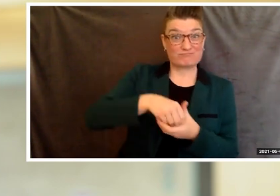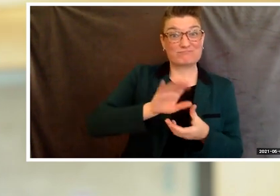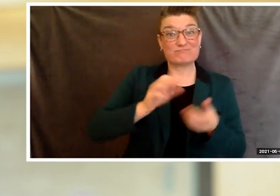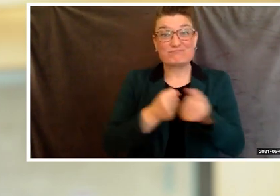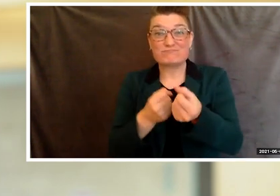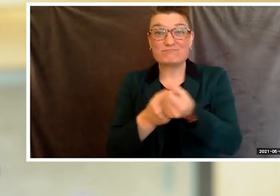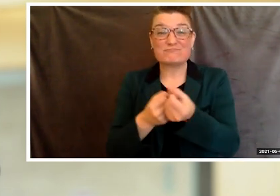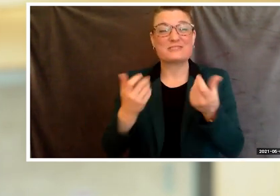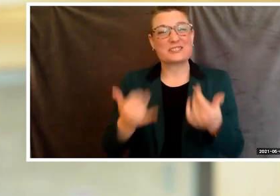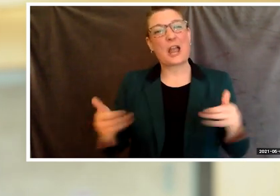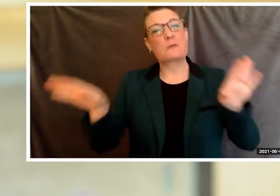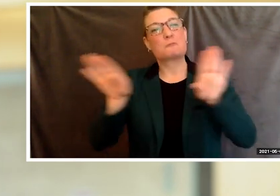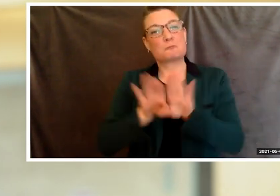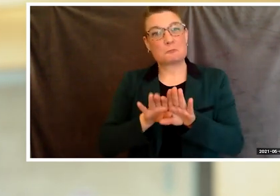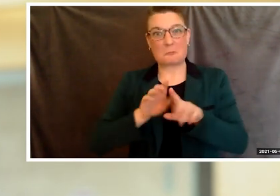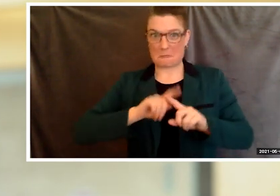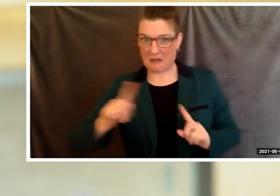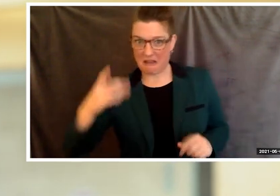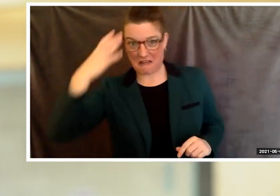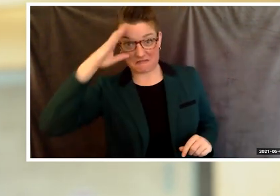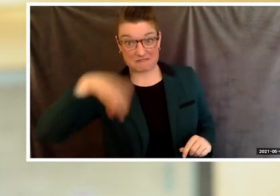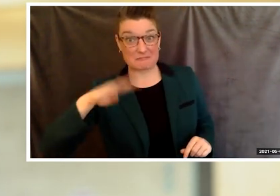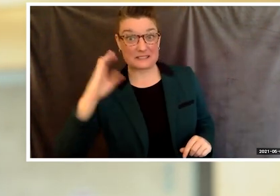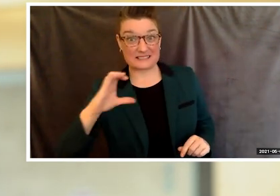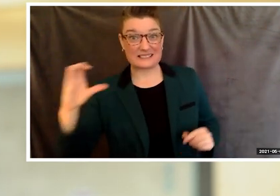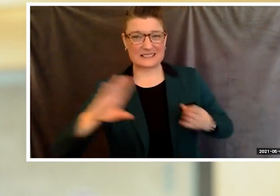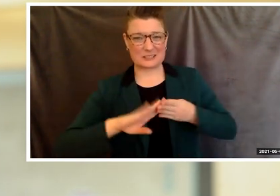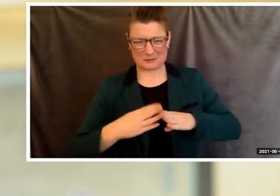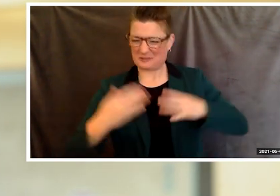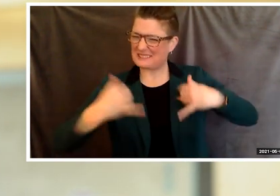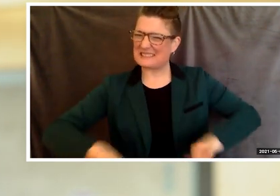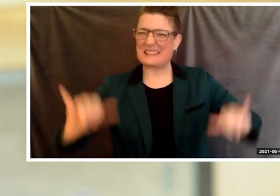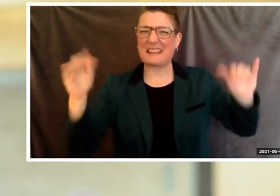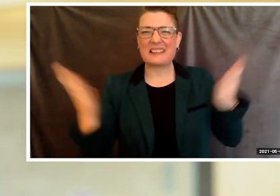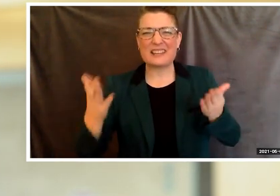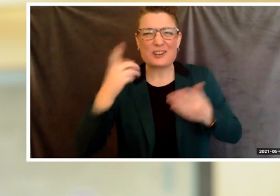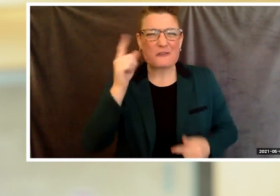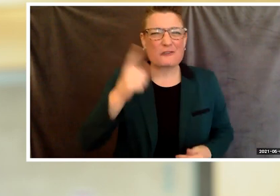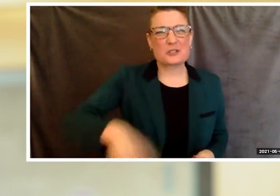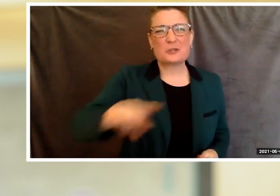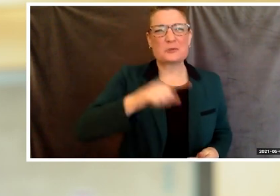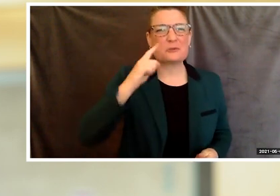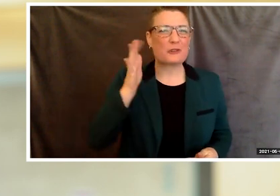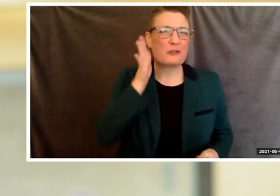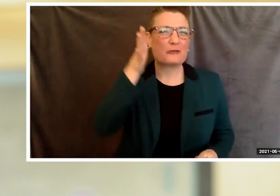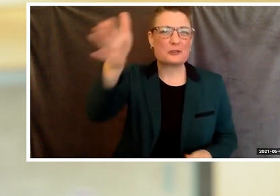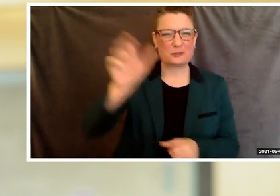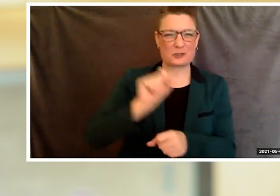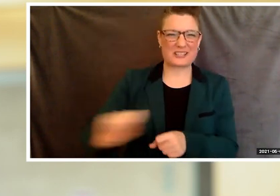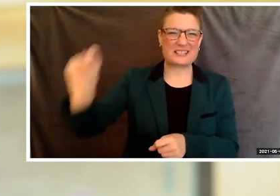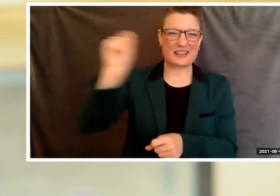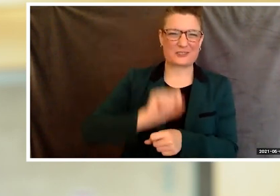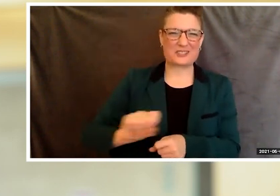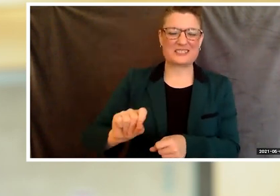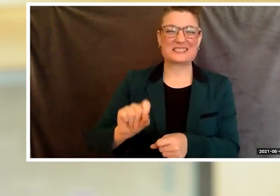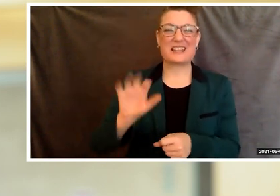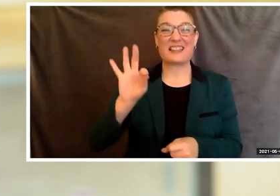please know that the BCC Community will always be here to support you in your future endeavors. (speaks in foreign language)